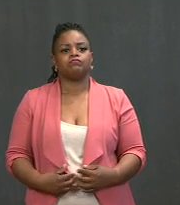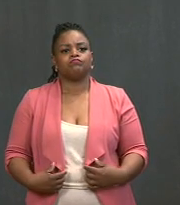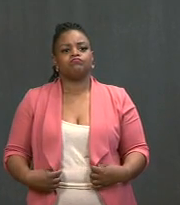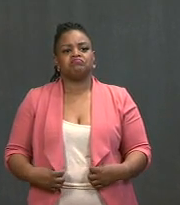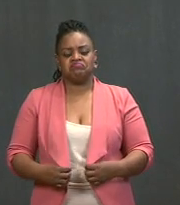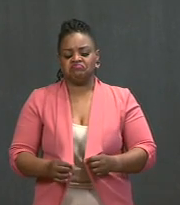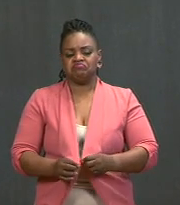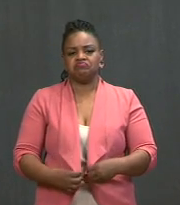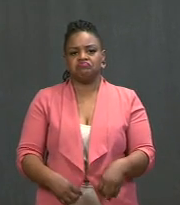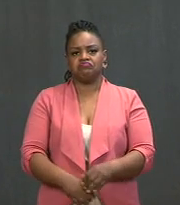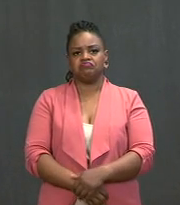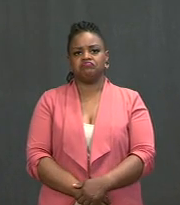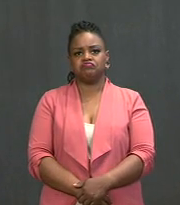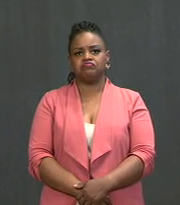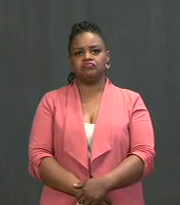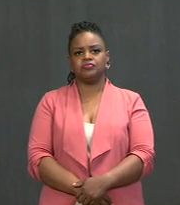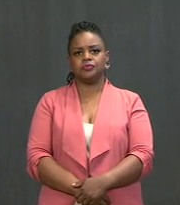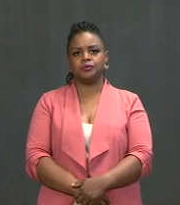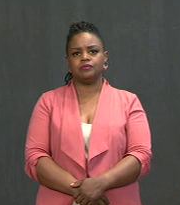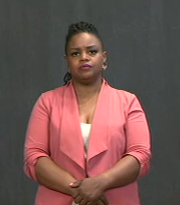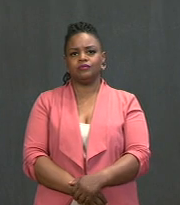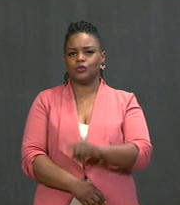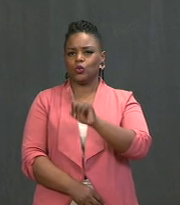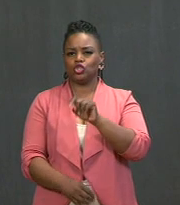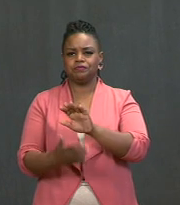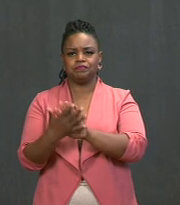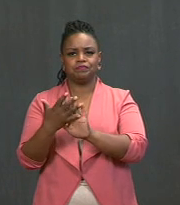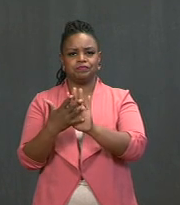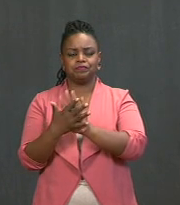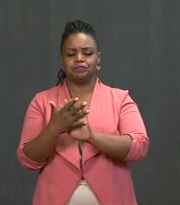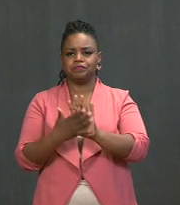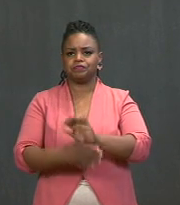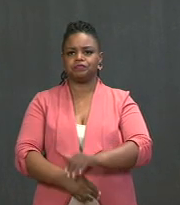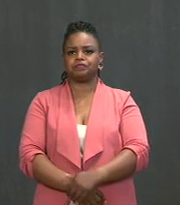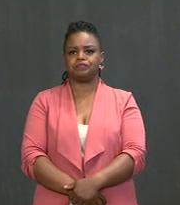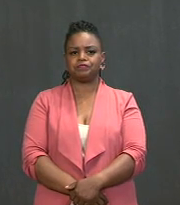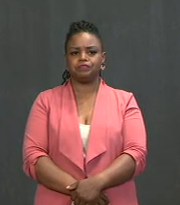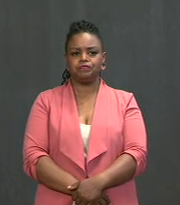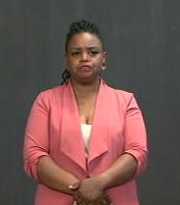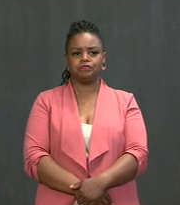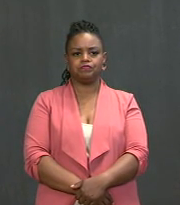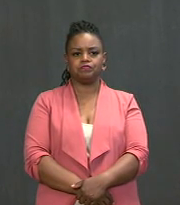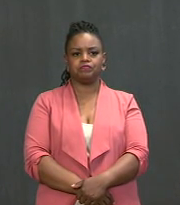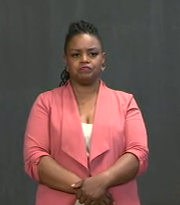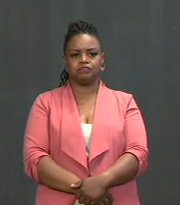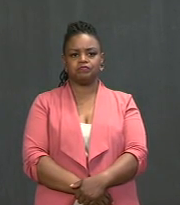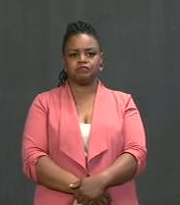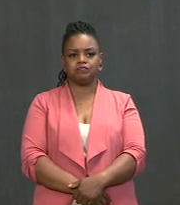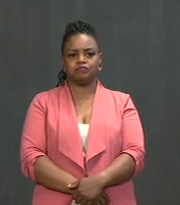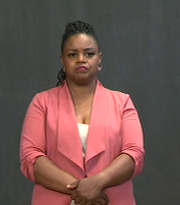to convince Americans to take that vaccine so we can reach the herd immunity? The President: We are. We are doing that. And, by the way, the number of people